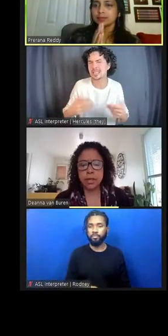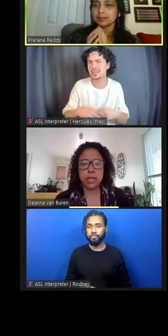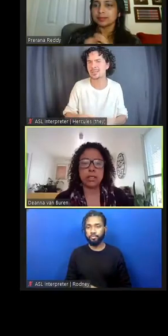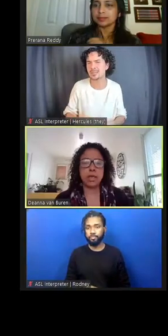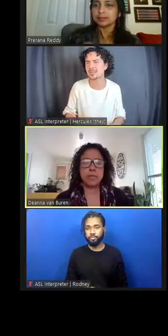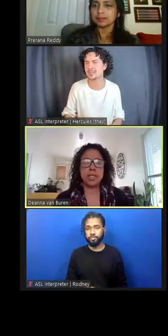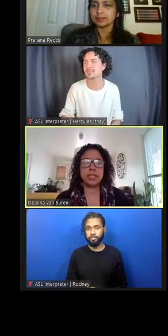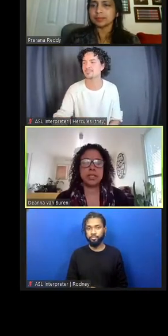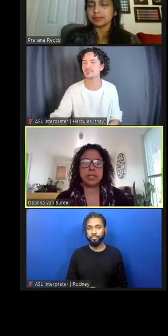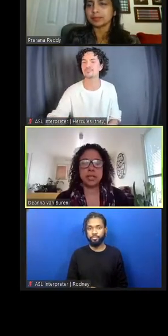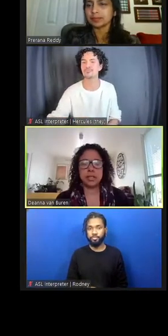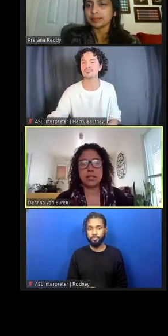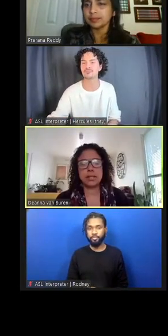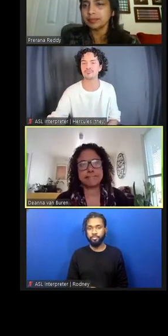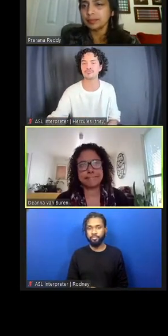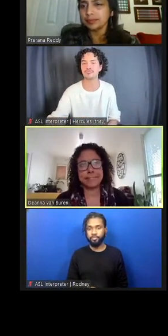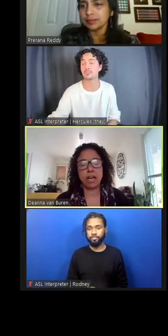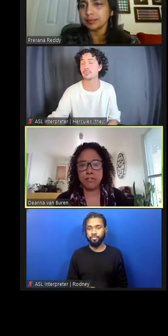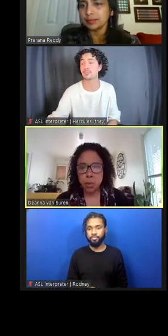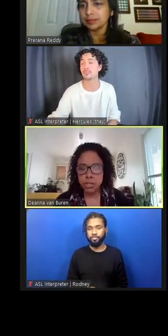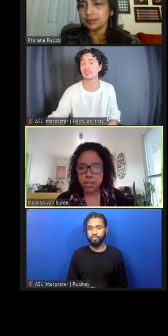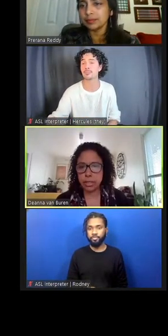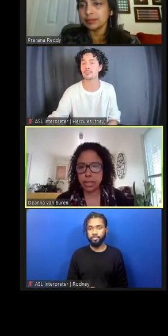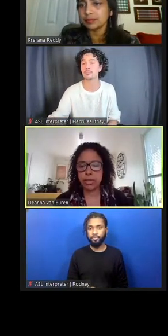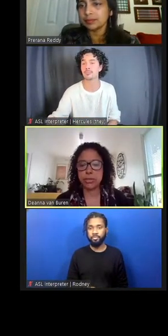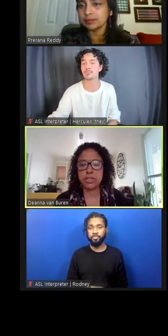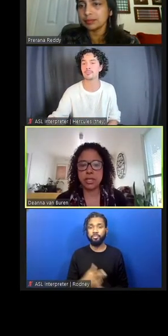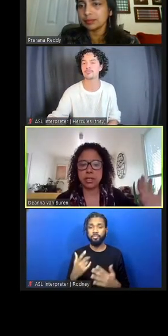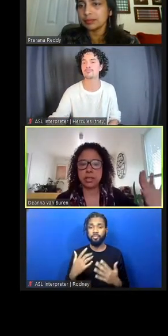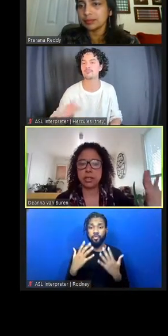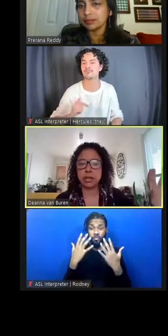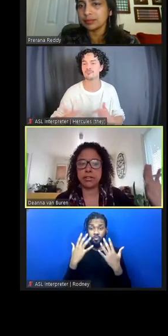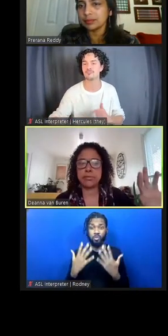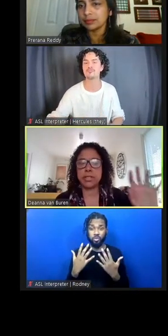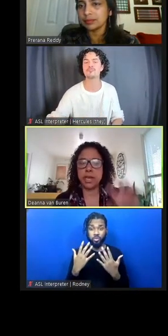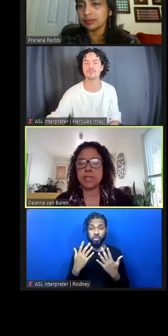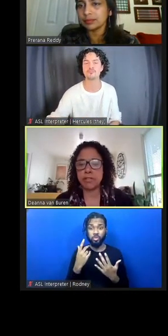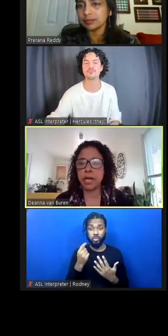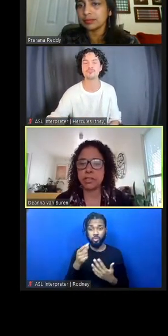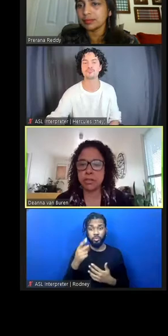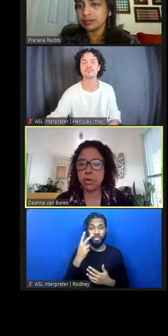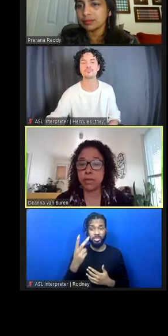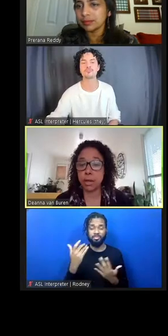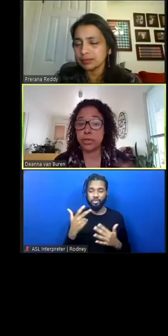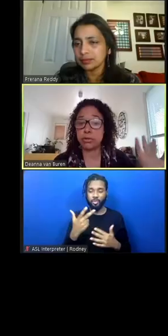Yeah. Unfortunately, what you're seeing here are three types of buckets of work that we do.